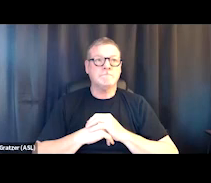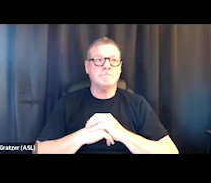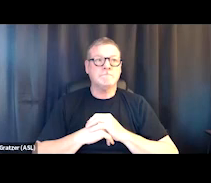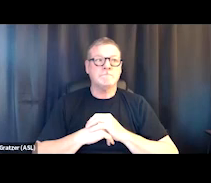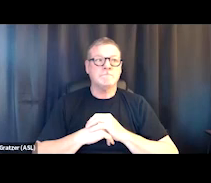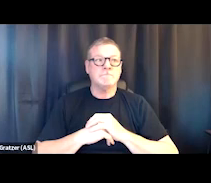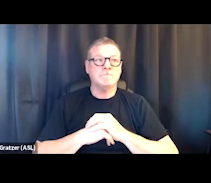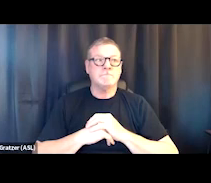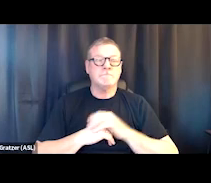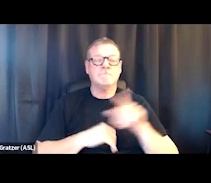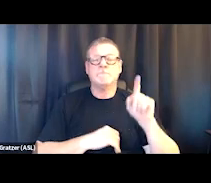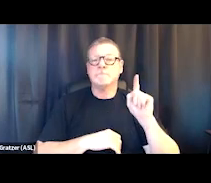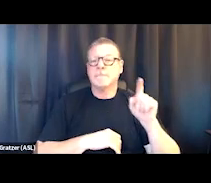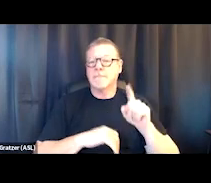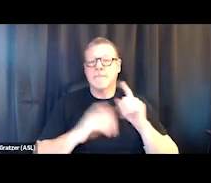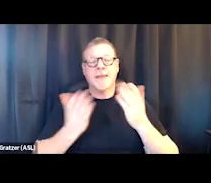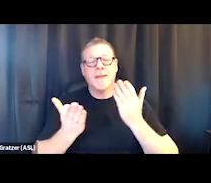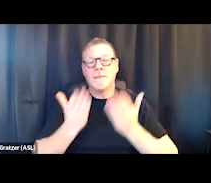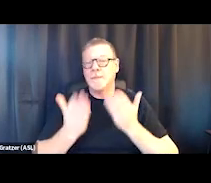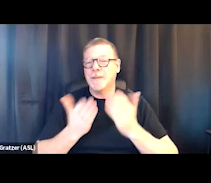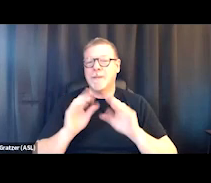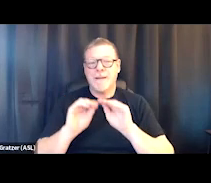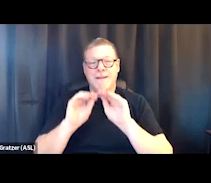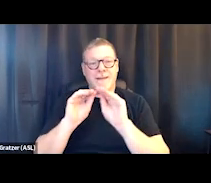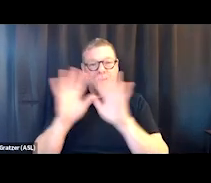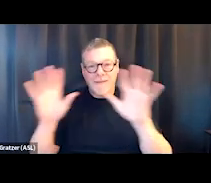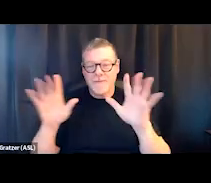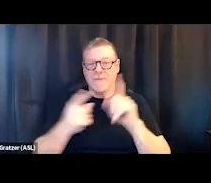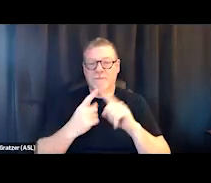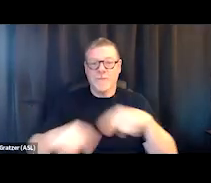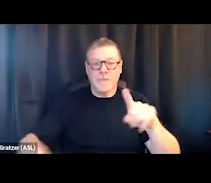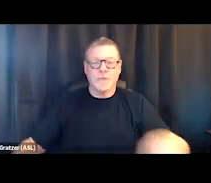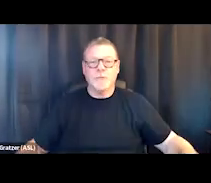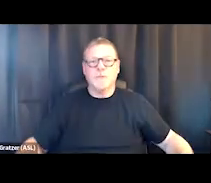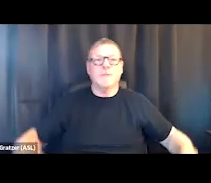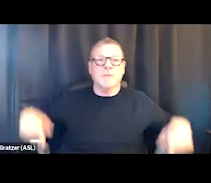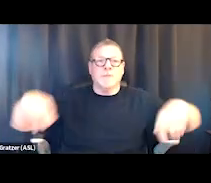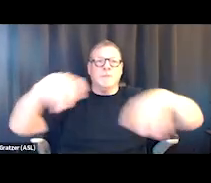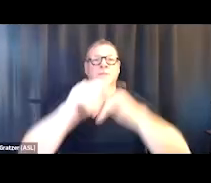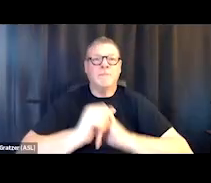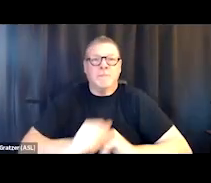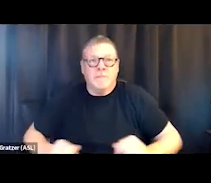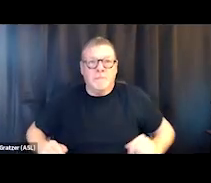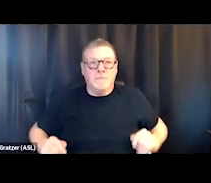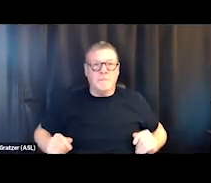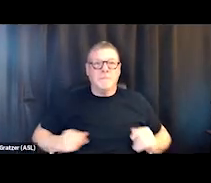This is probably obvious to most of you. It sort of is becoming more and more obvious